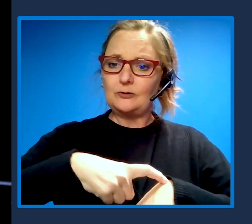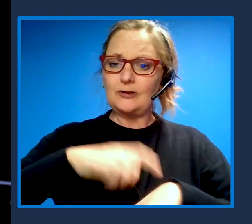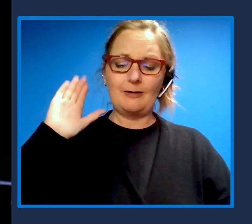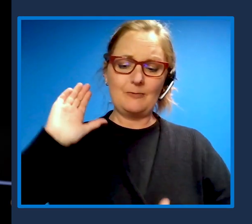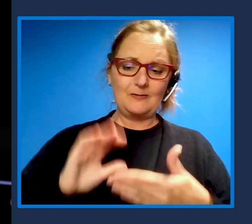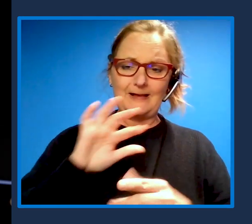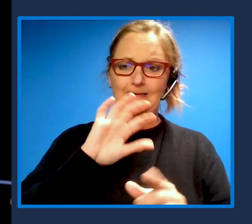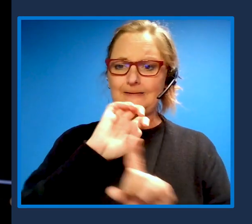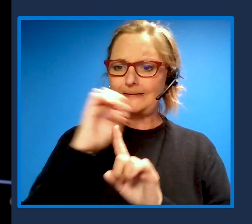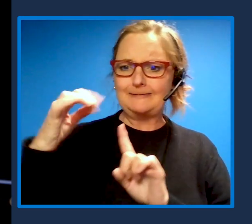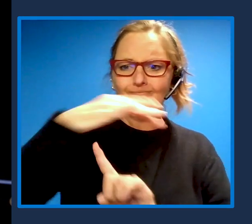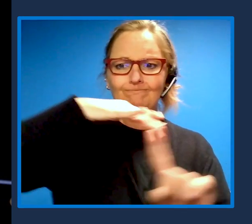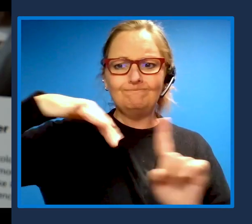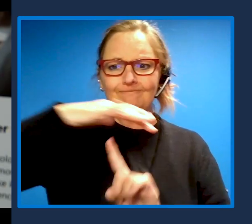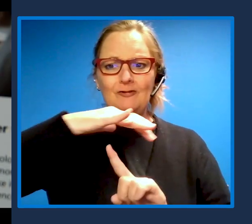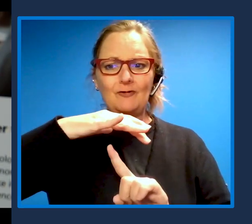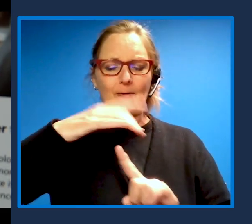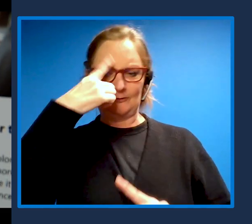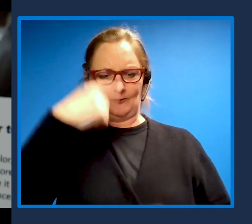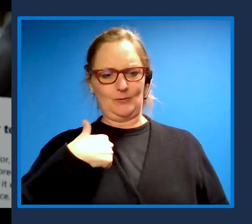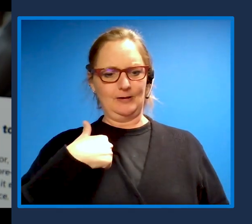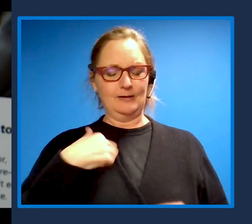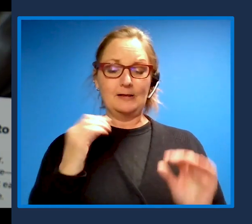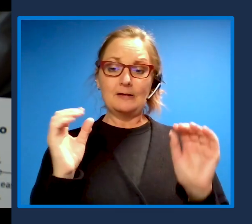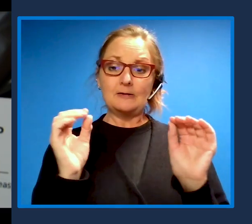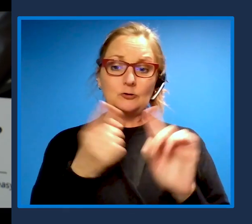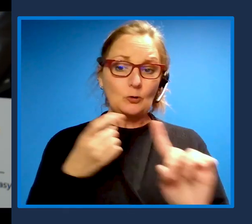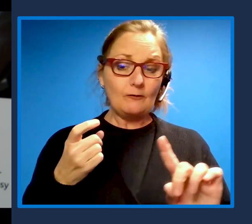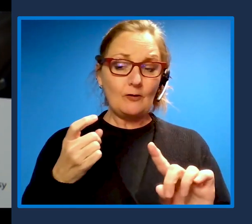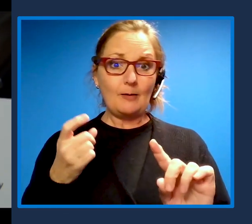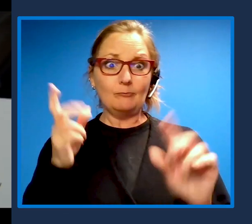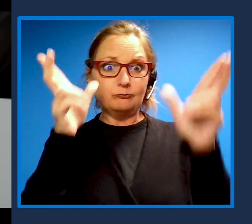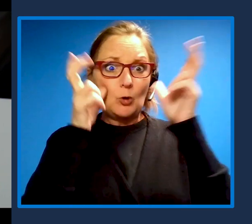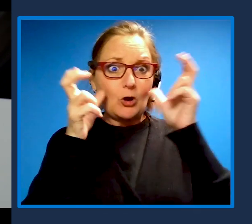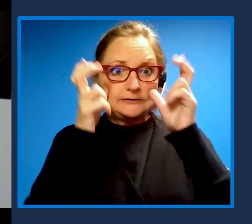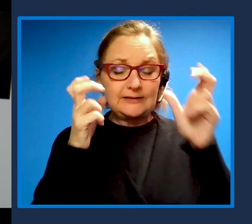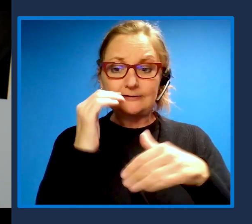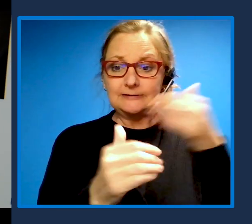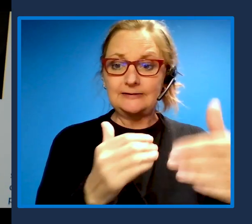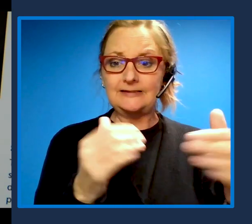From a sensory processing perspective this is a lot more comfortable. Creating connection is a really great success.